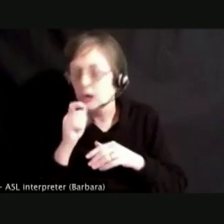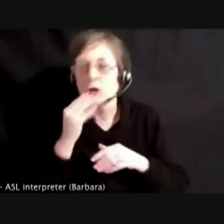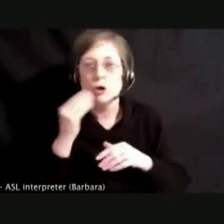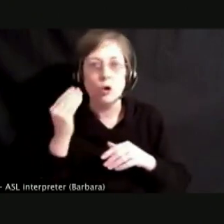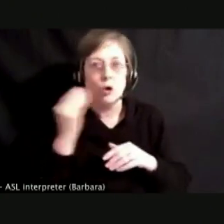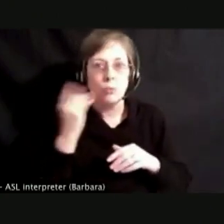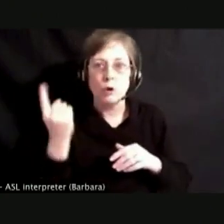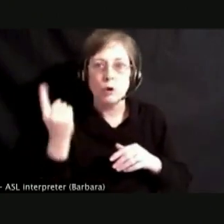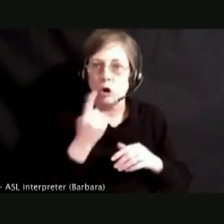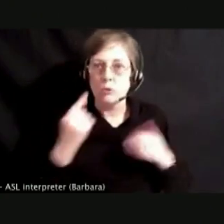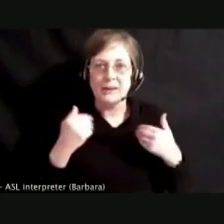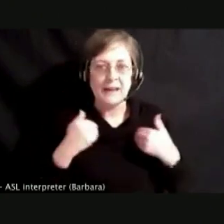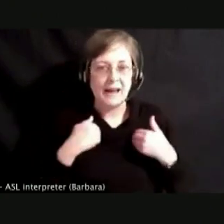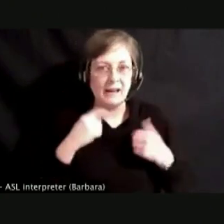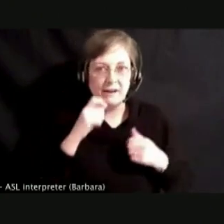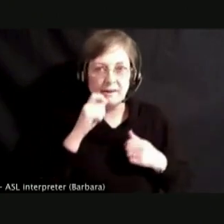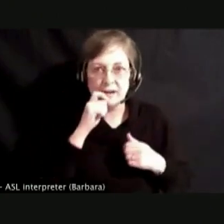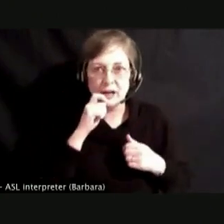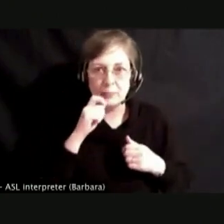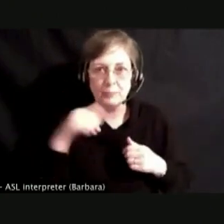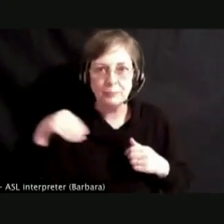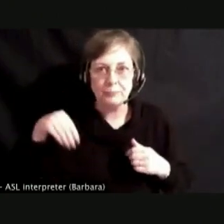I NEEDED IT.